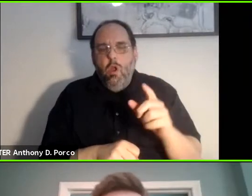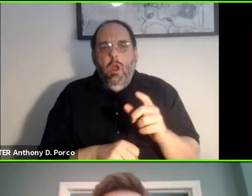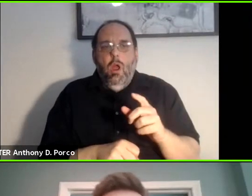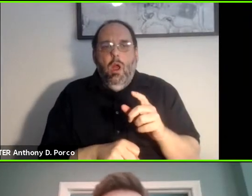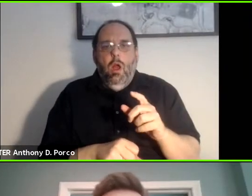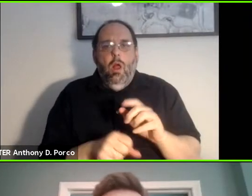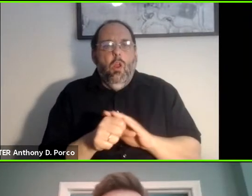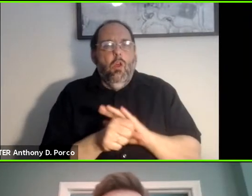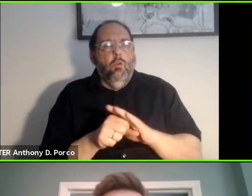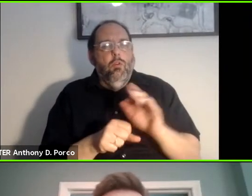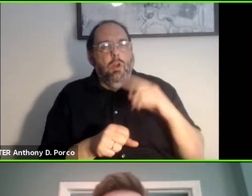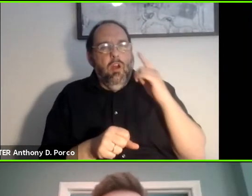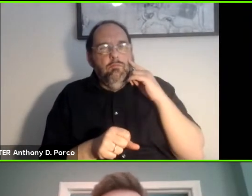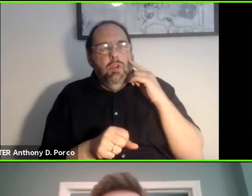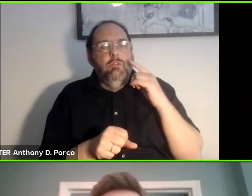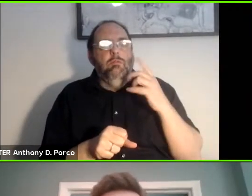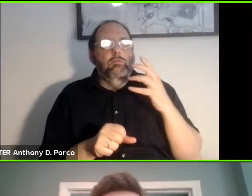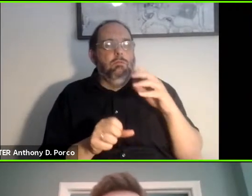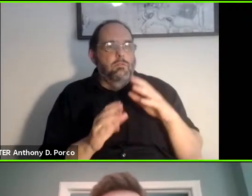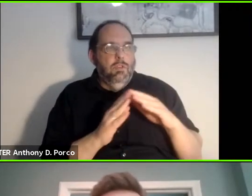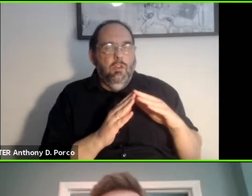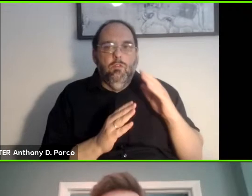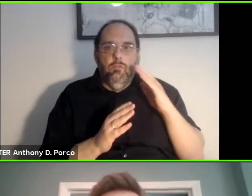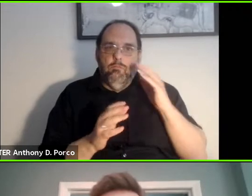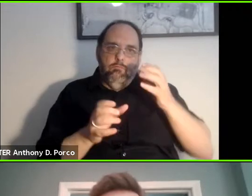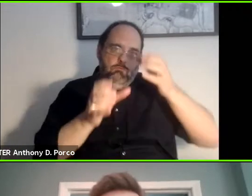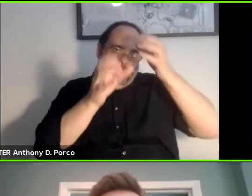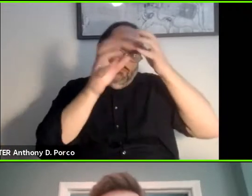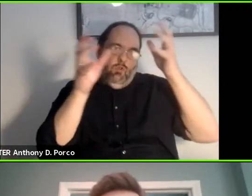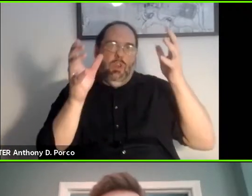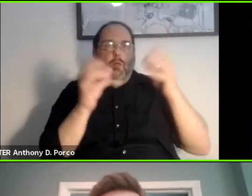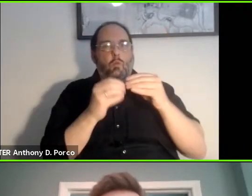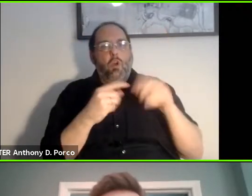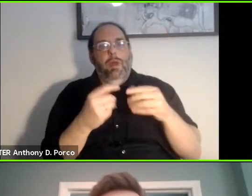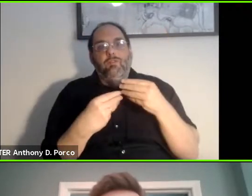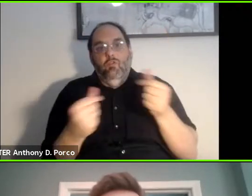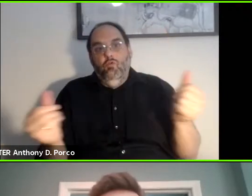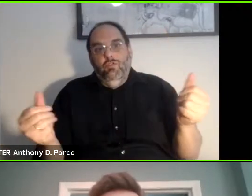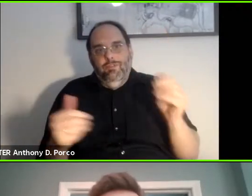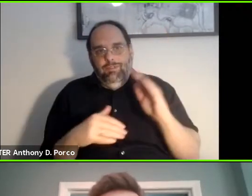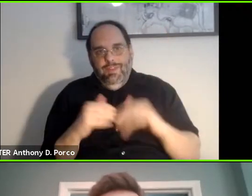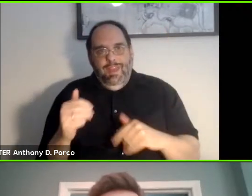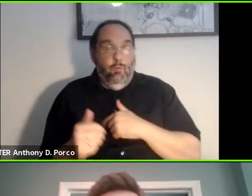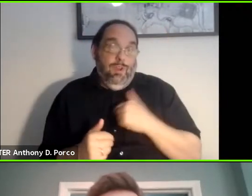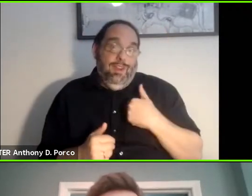governments and for cities know a lot more about solutions than we do at any type of level.